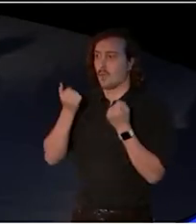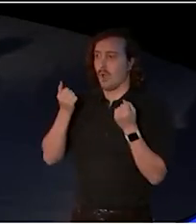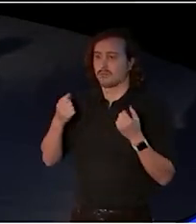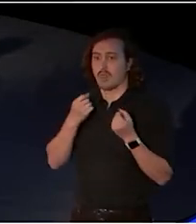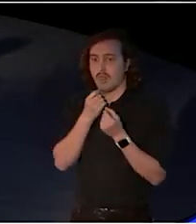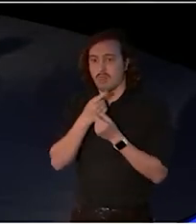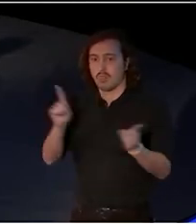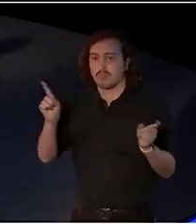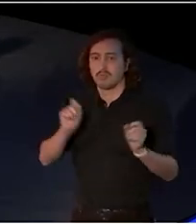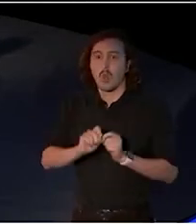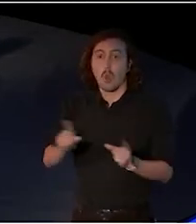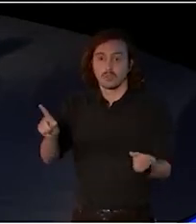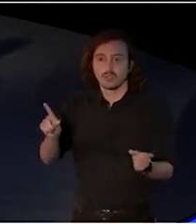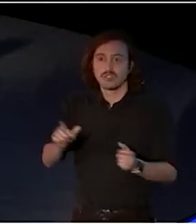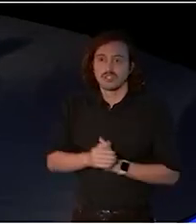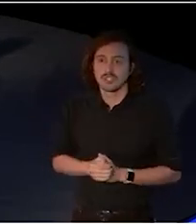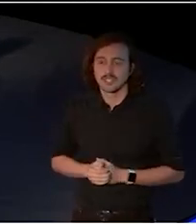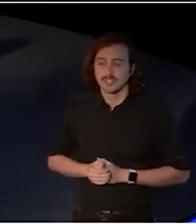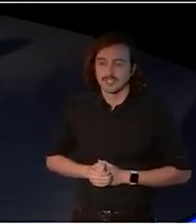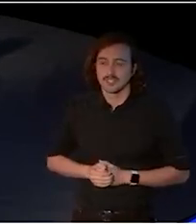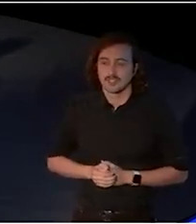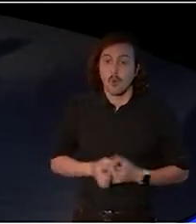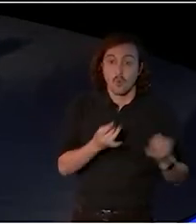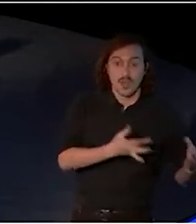contributors to what we are about to launch.